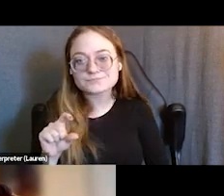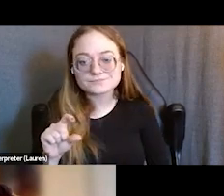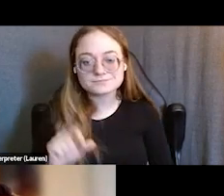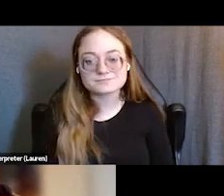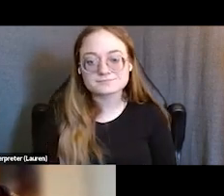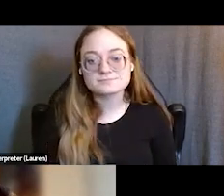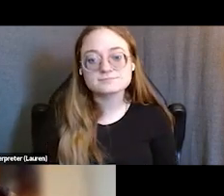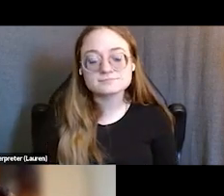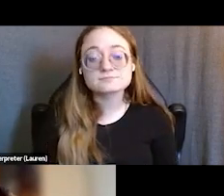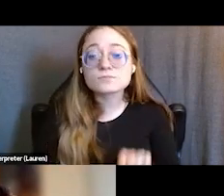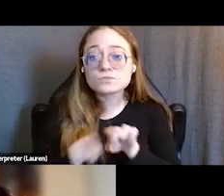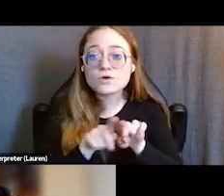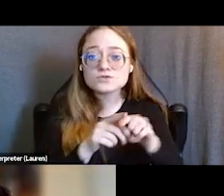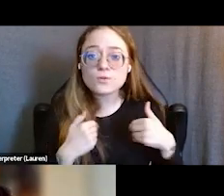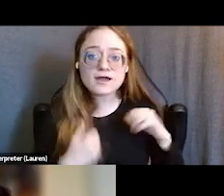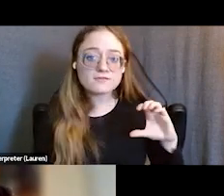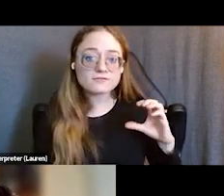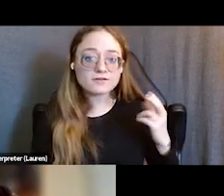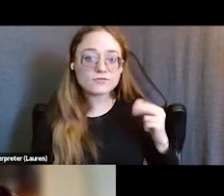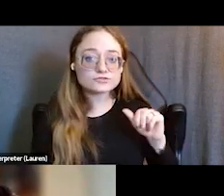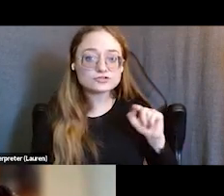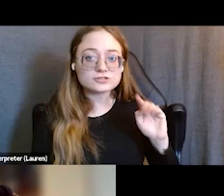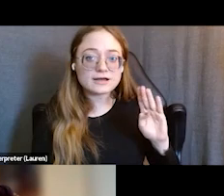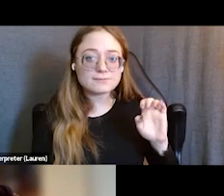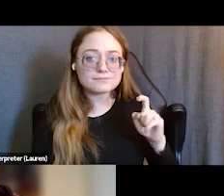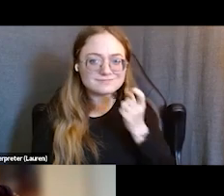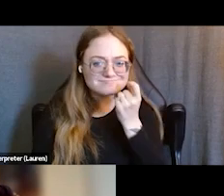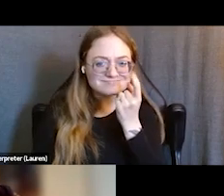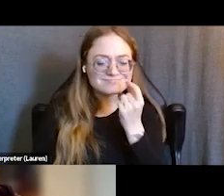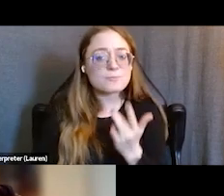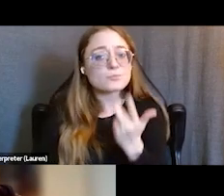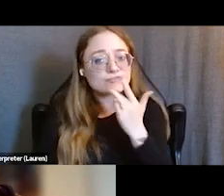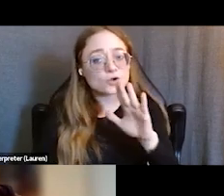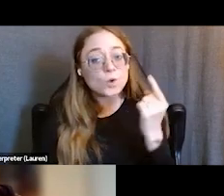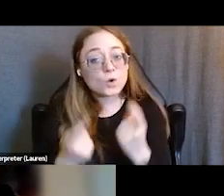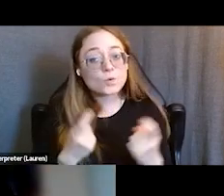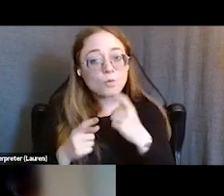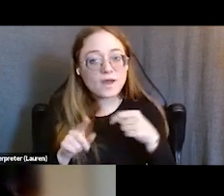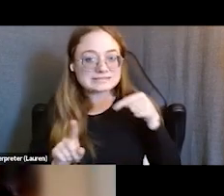There's also a chat box, but we'd prefer that you put the questions in the Q&A if you could. That way there'll be an all in one place